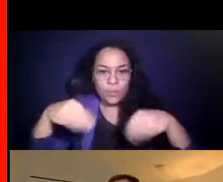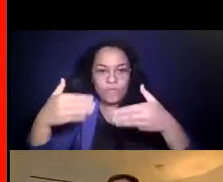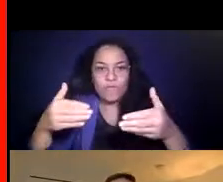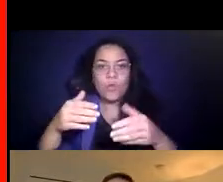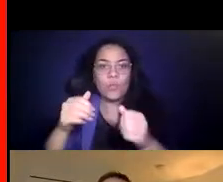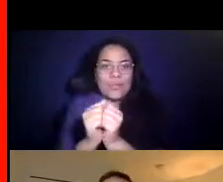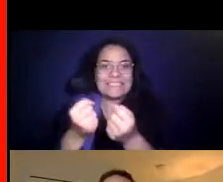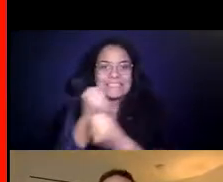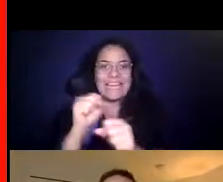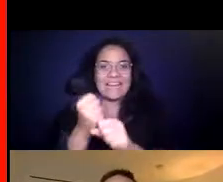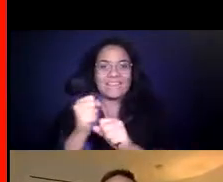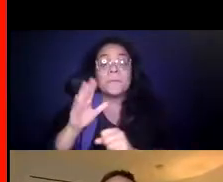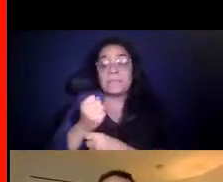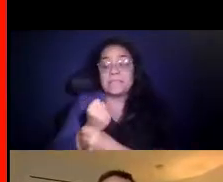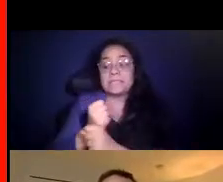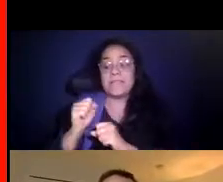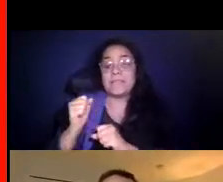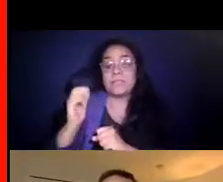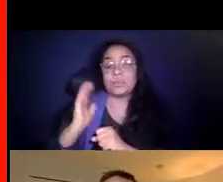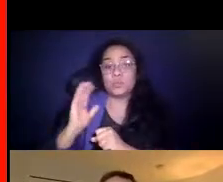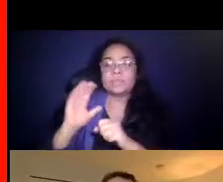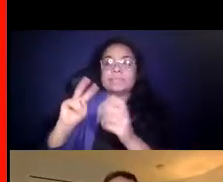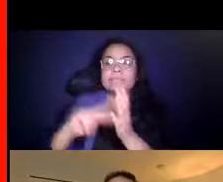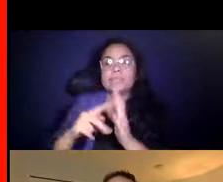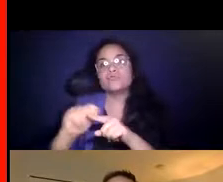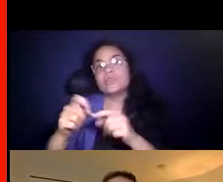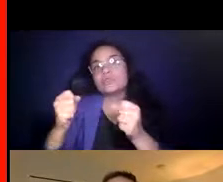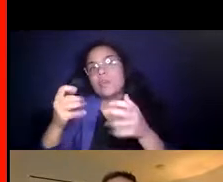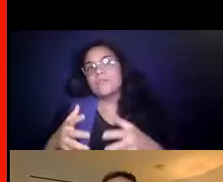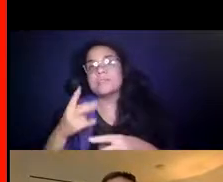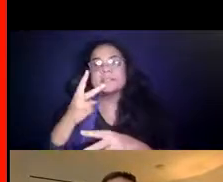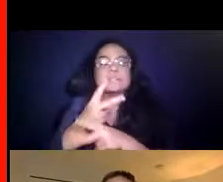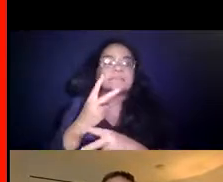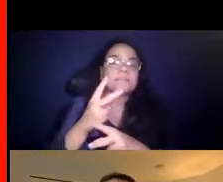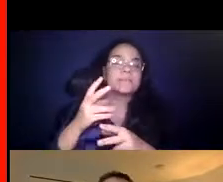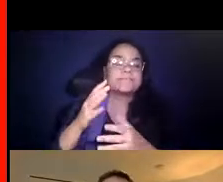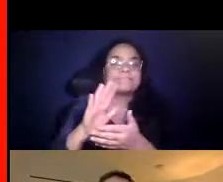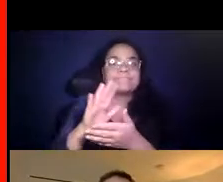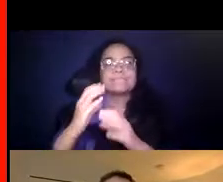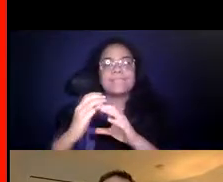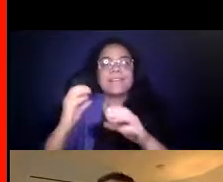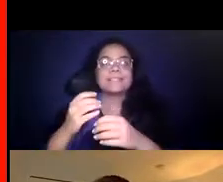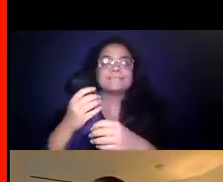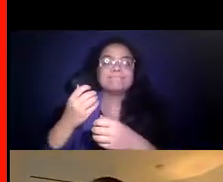14:21:24 Safety used to be training drivers, keeping the vehicles well-maintained. 14:21:26 Safety now includes cleaning.